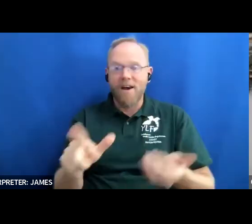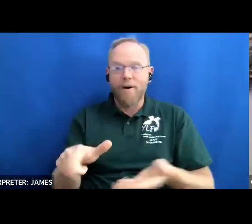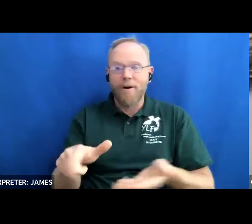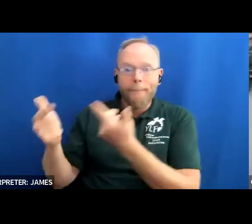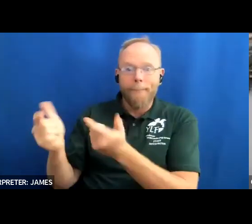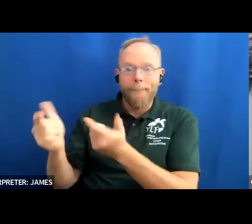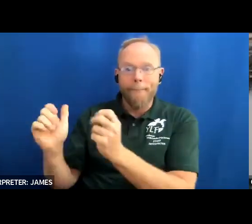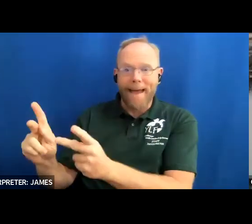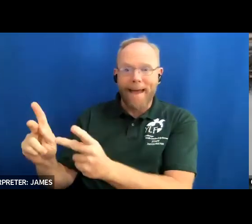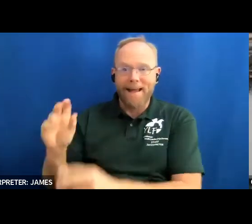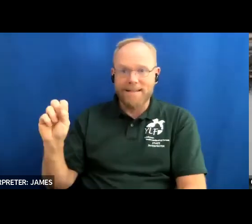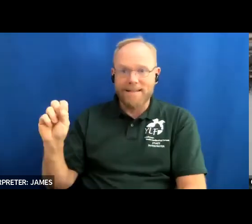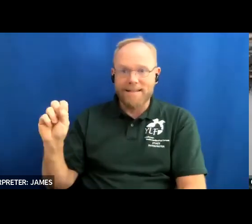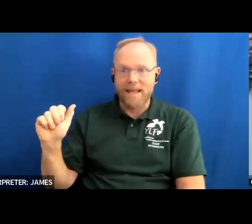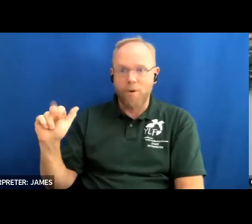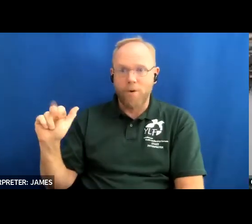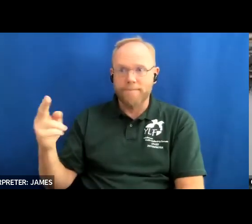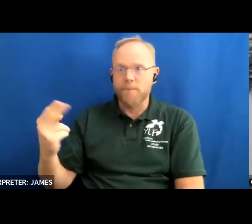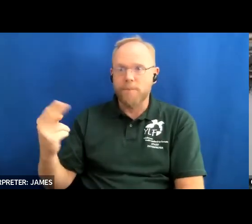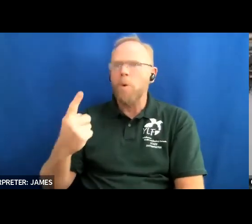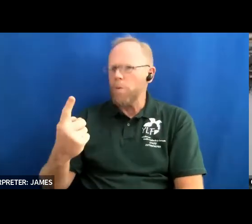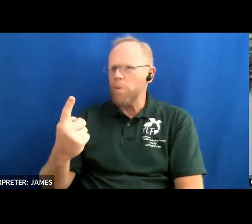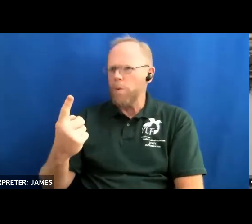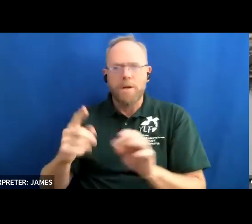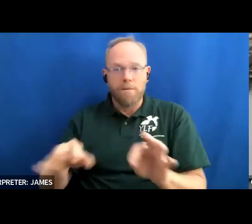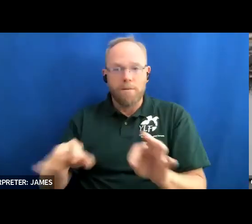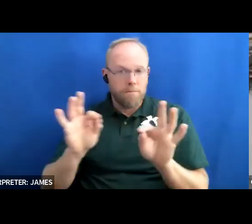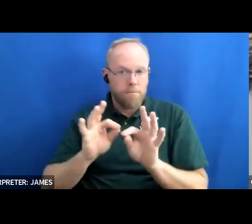and you know one of the staples i think a lot of ylfs is that we like to do cheers